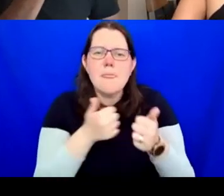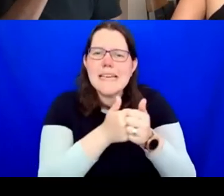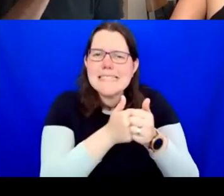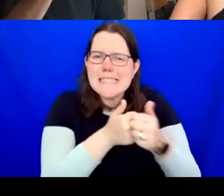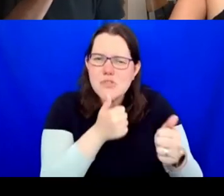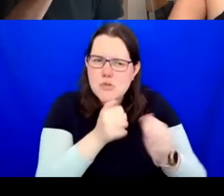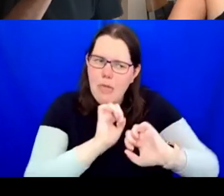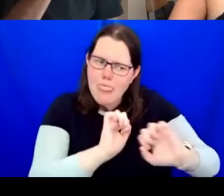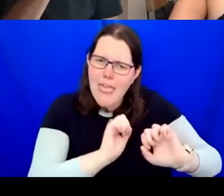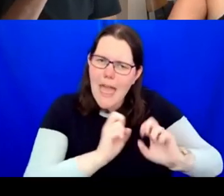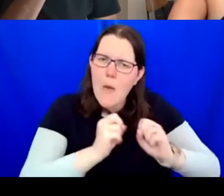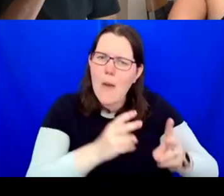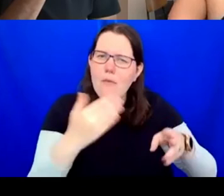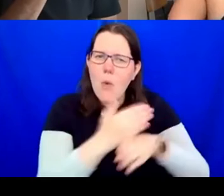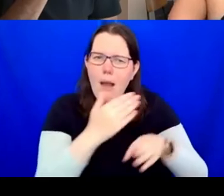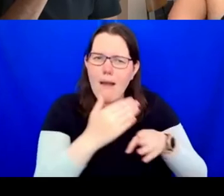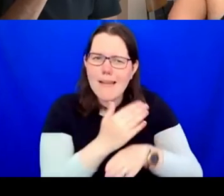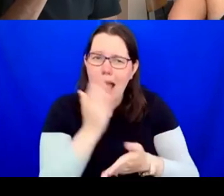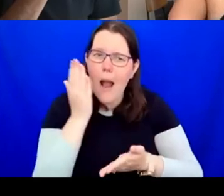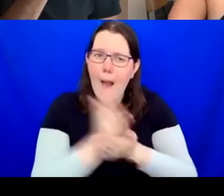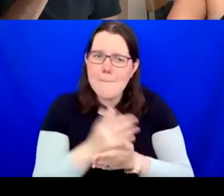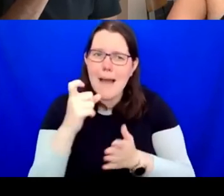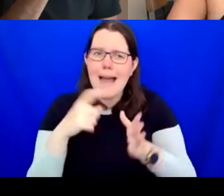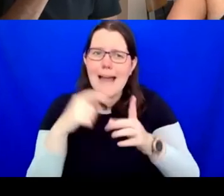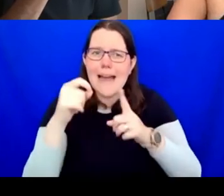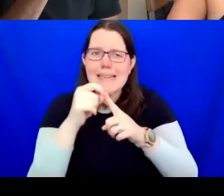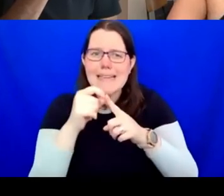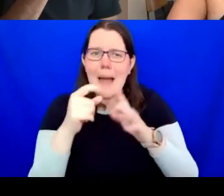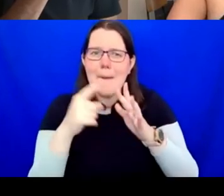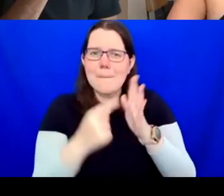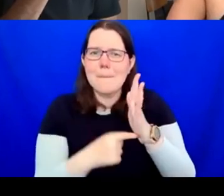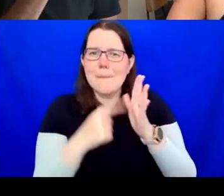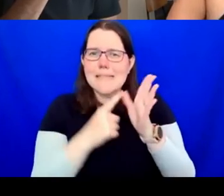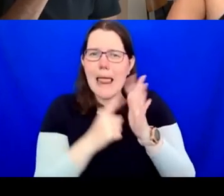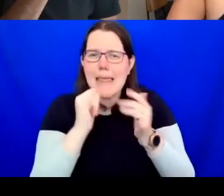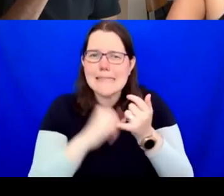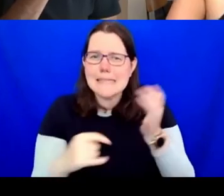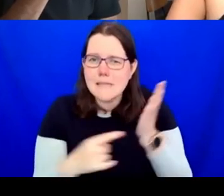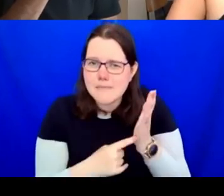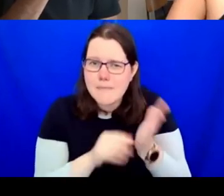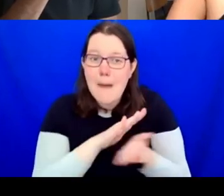artists as working over and above the monetary reward. How do we shift this expectation?"